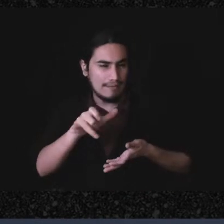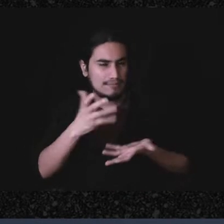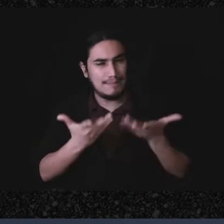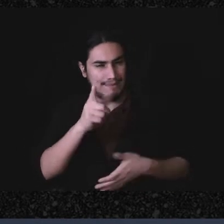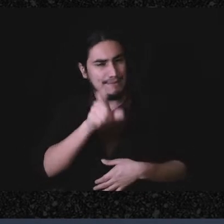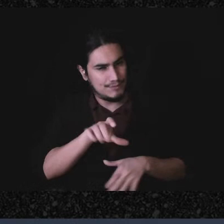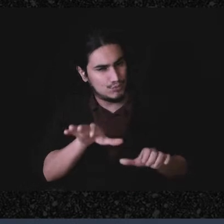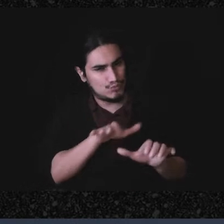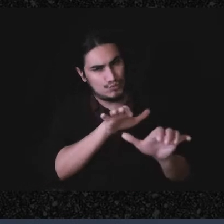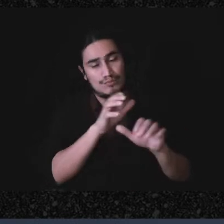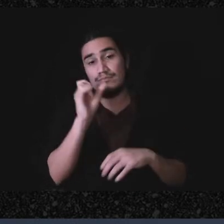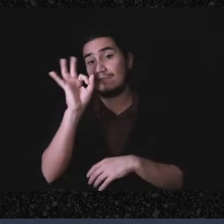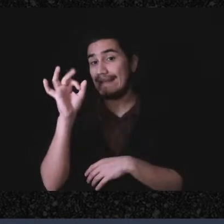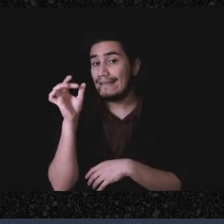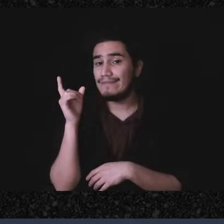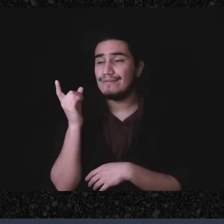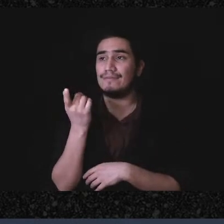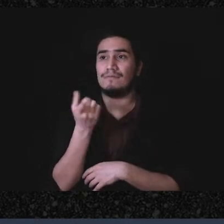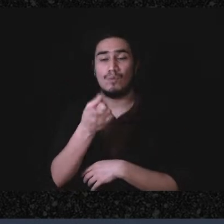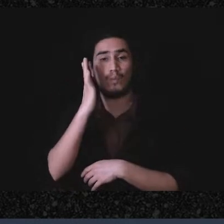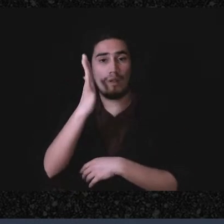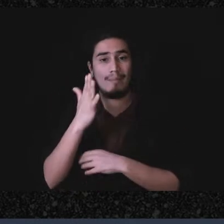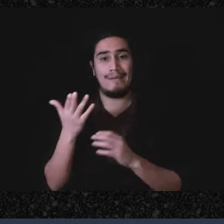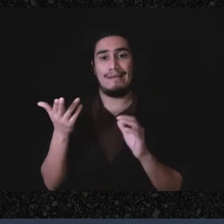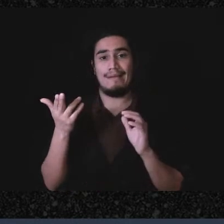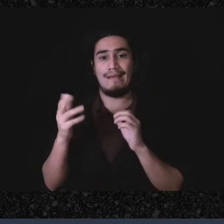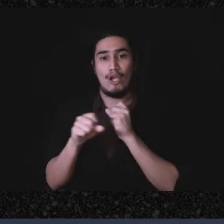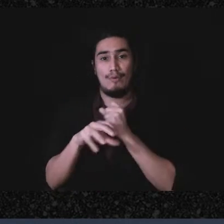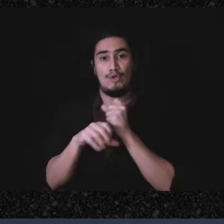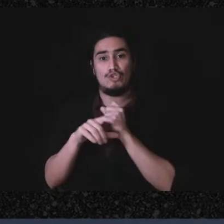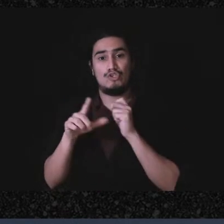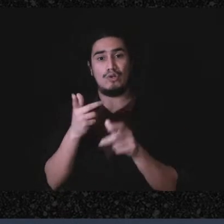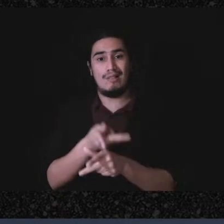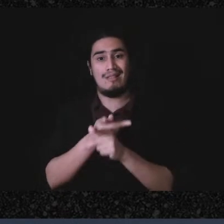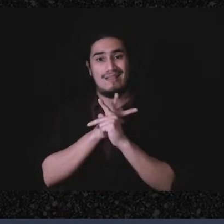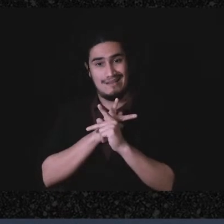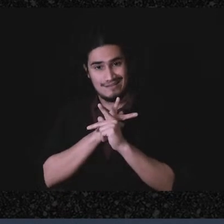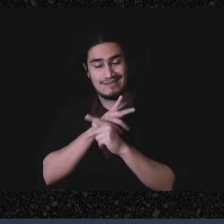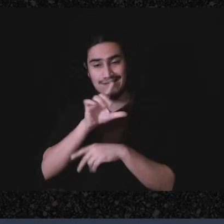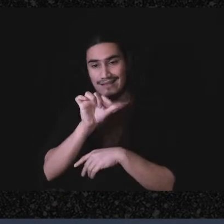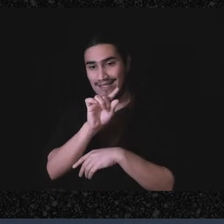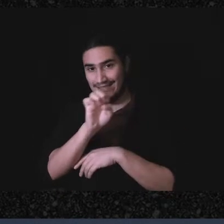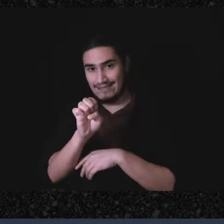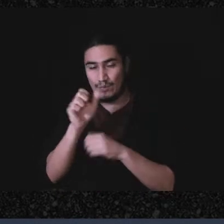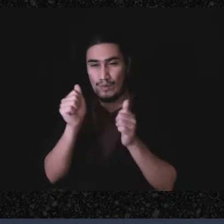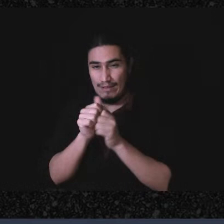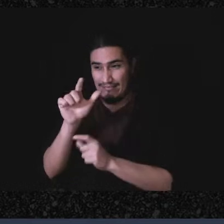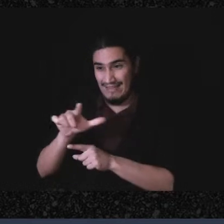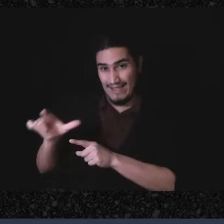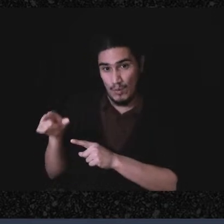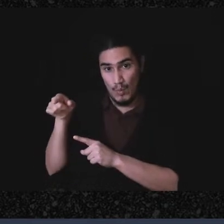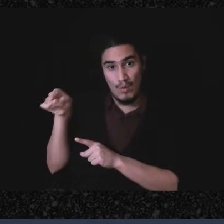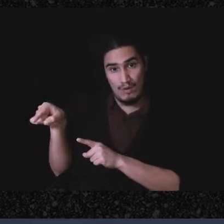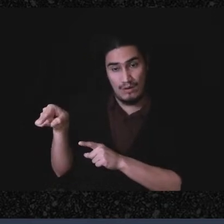If you're going to be signing a commercial lease with a big landlord of some sort, they're probably